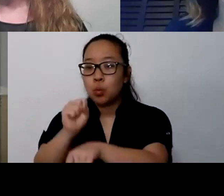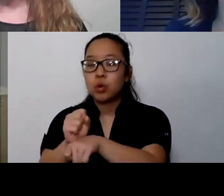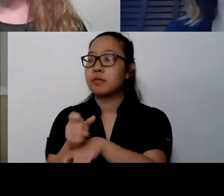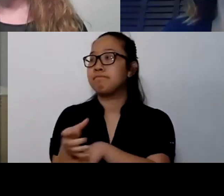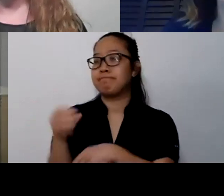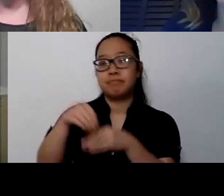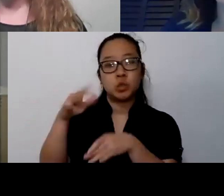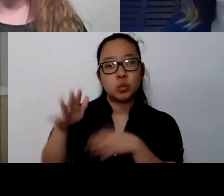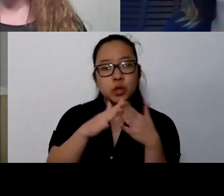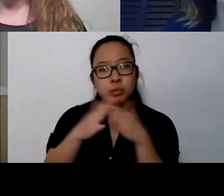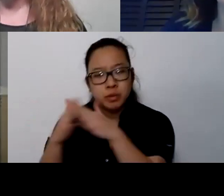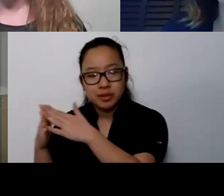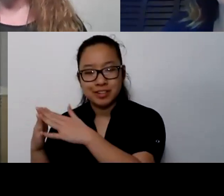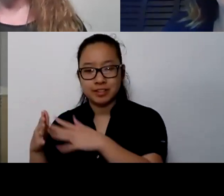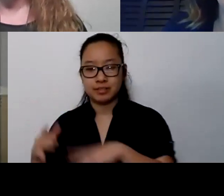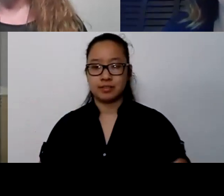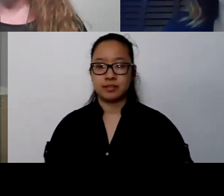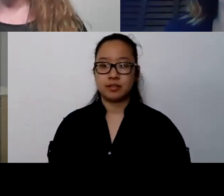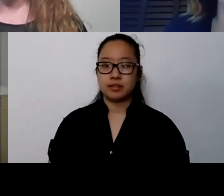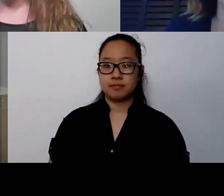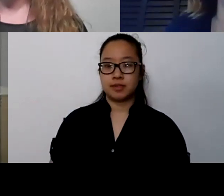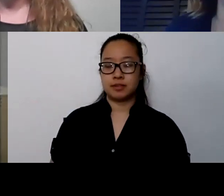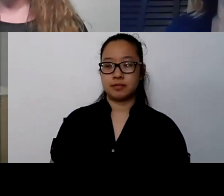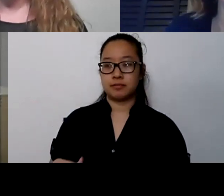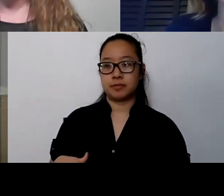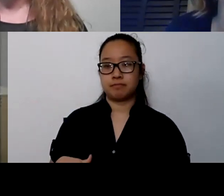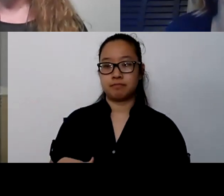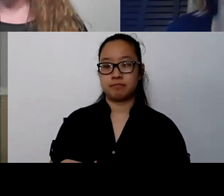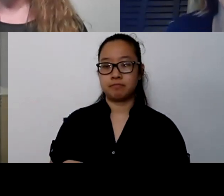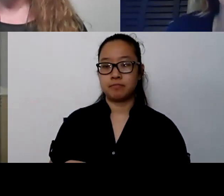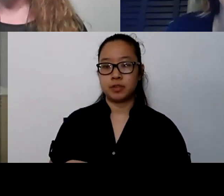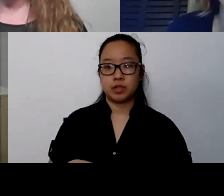What's different now since March or April